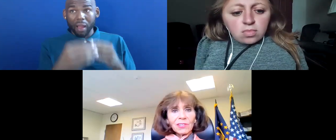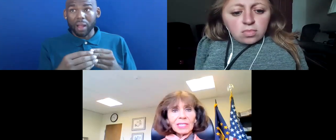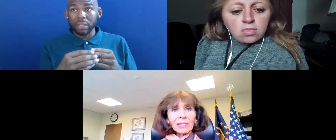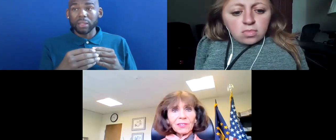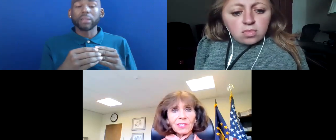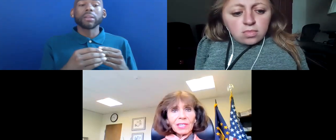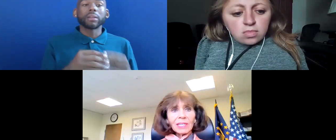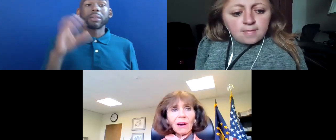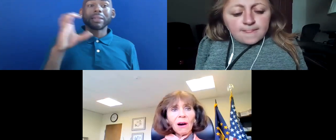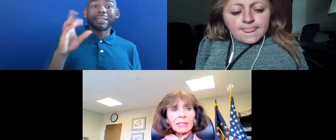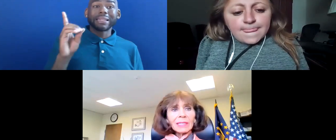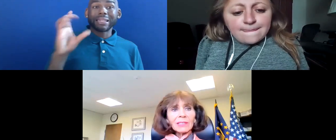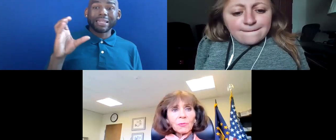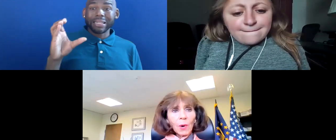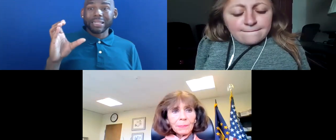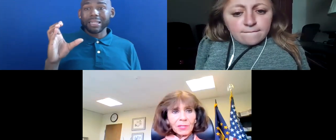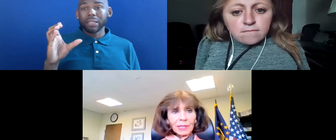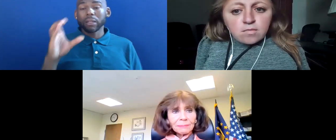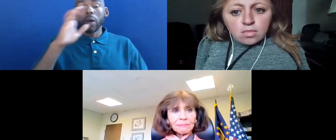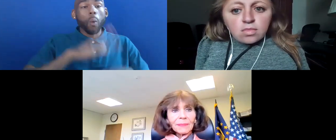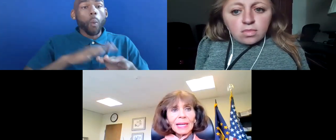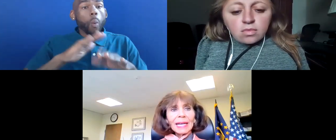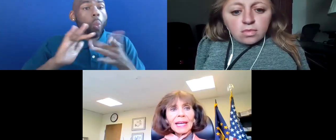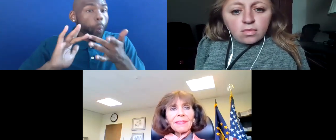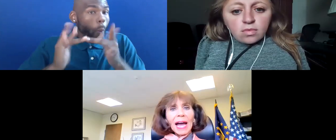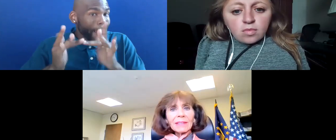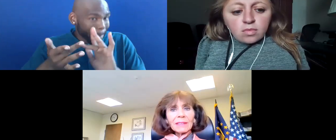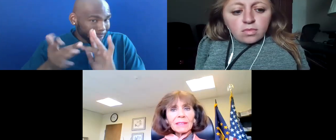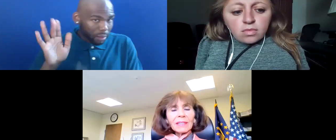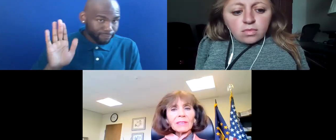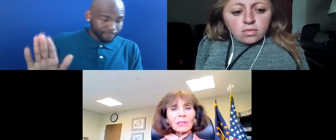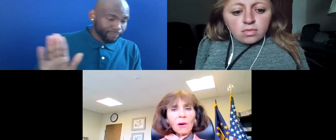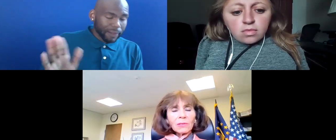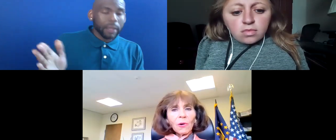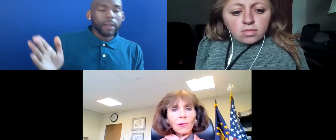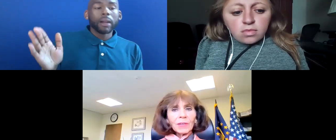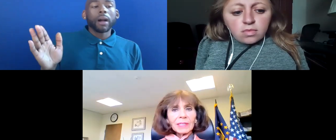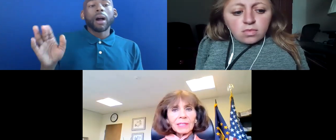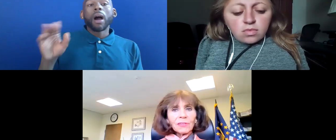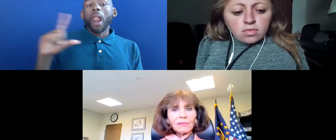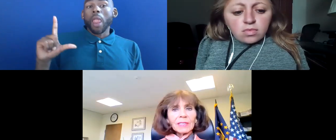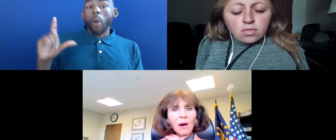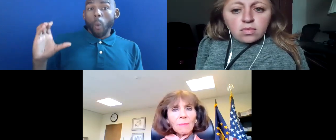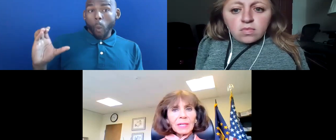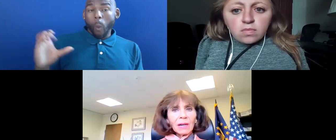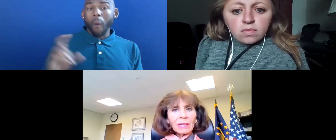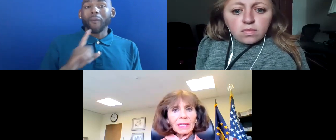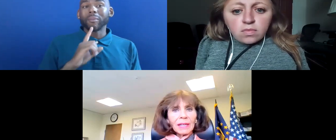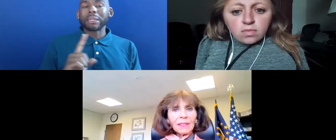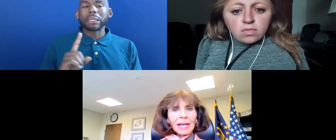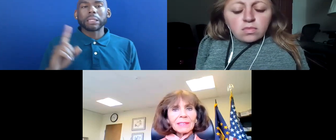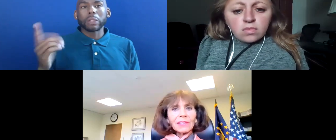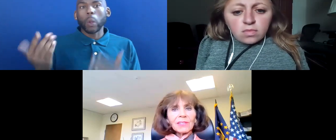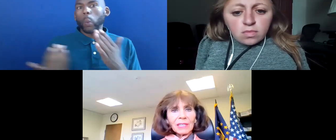CDC ON ITS WEBSITE, THAT LONG COVID IS A PHENOMENA THAT IS